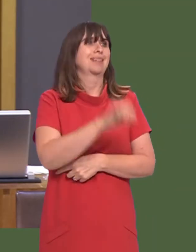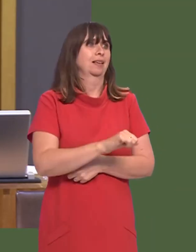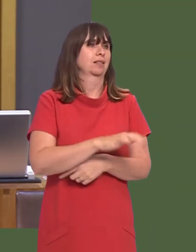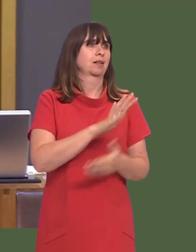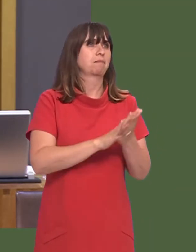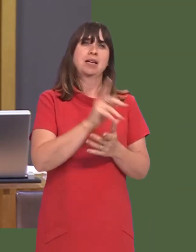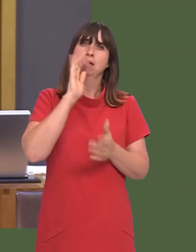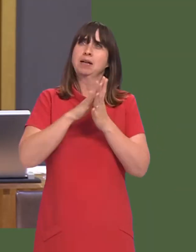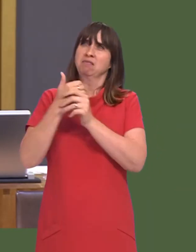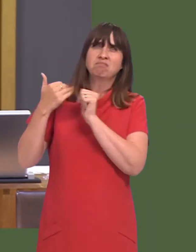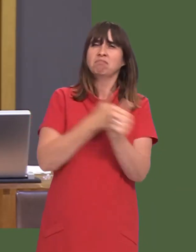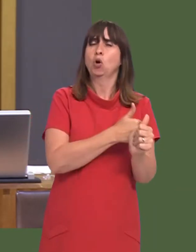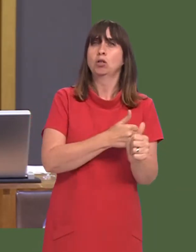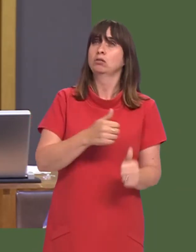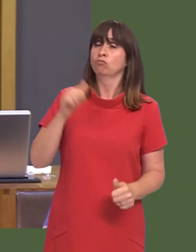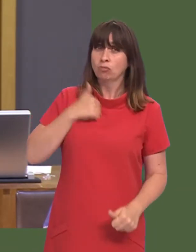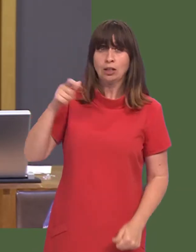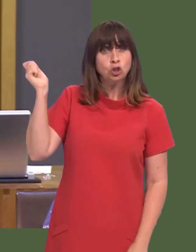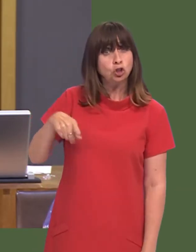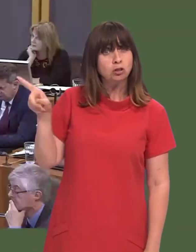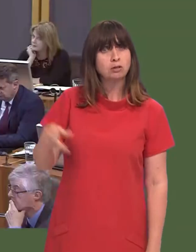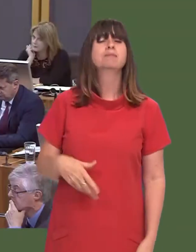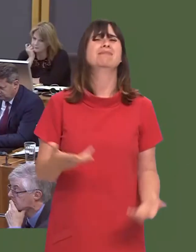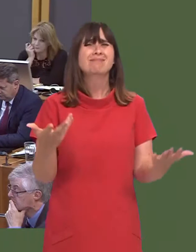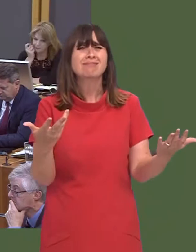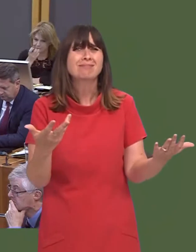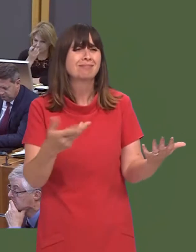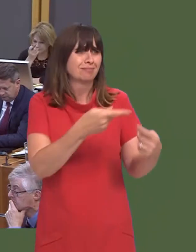than to give the go-ahead for the tidal lagoon in Swansea? Carwyn Jones: Absolutely.